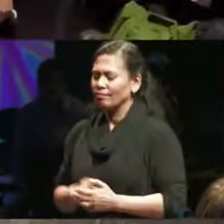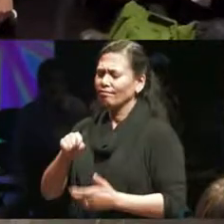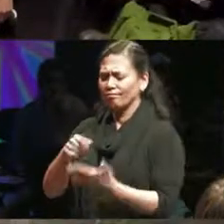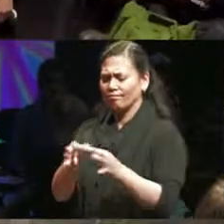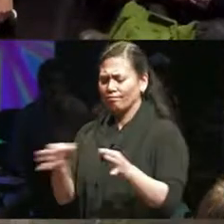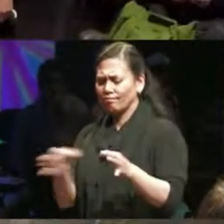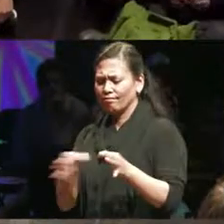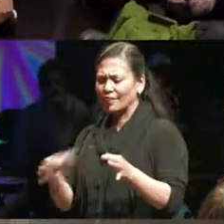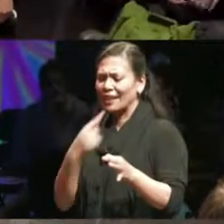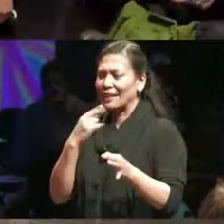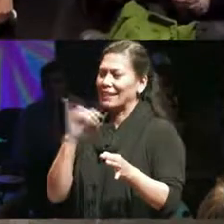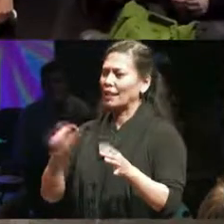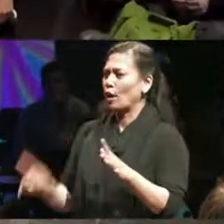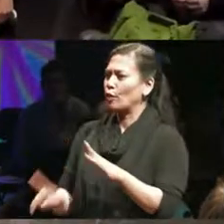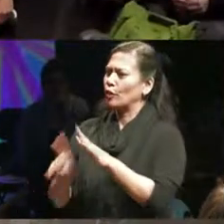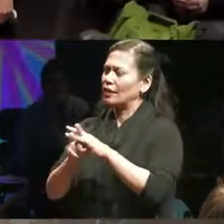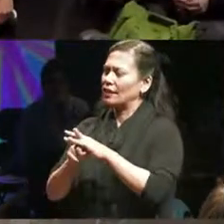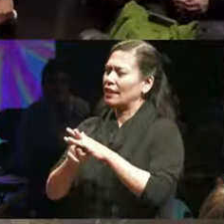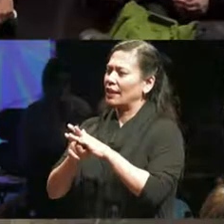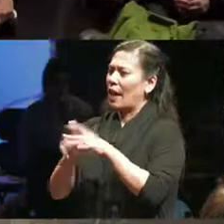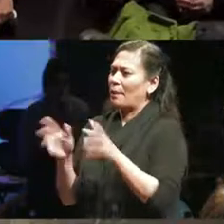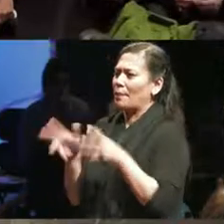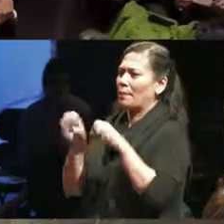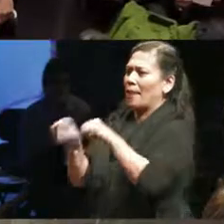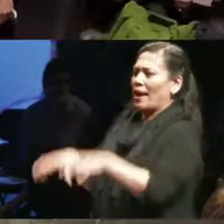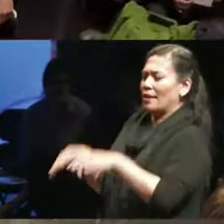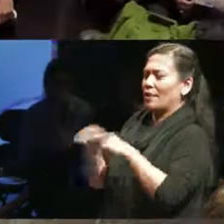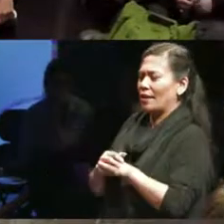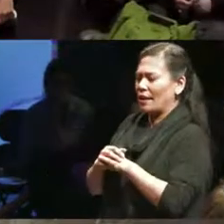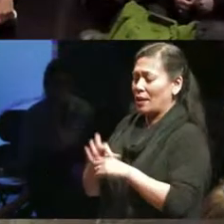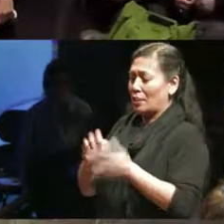as an emerging abandonment that pushes us away from a livable life in a growing